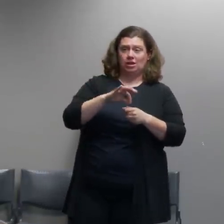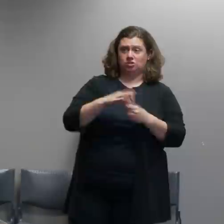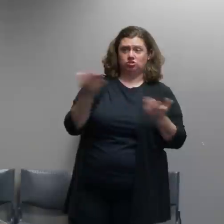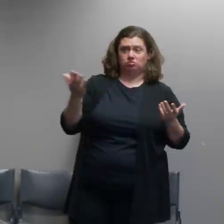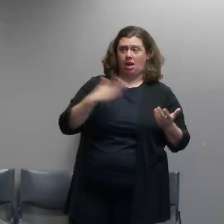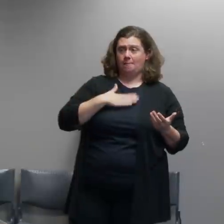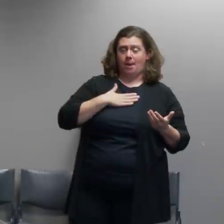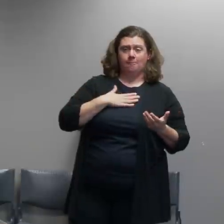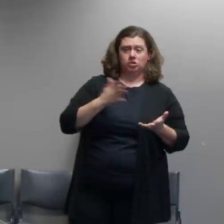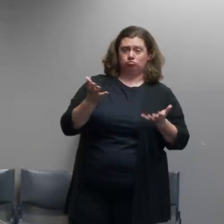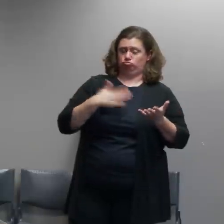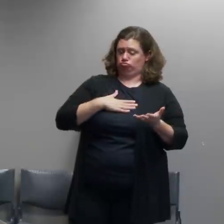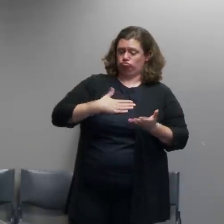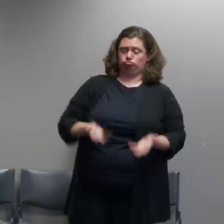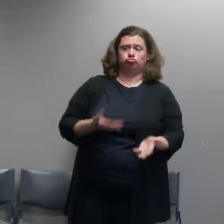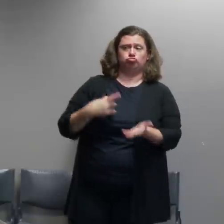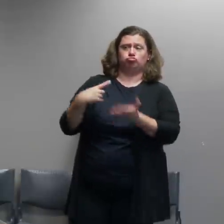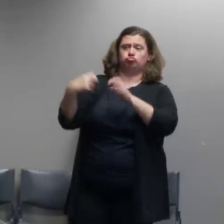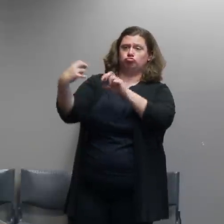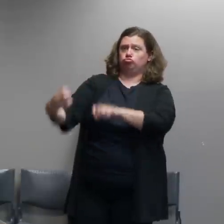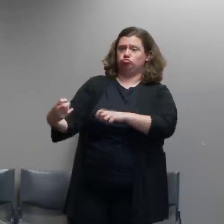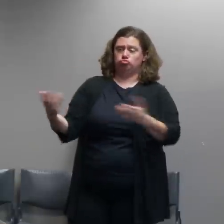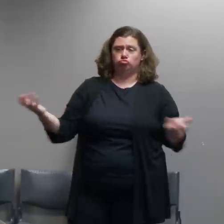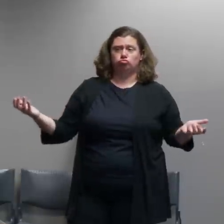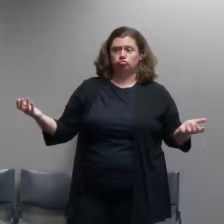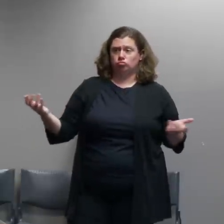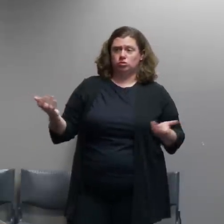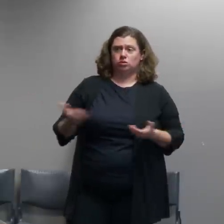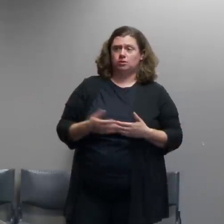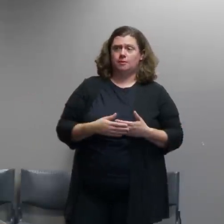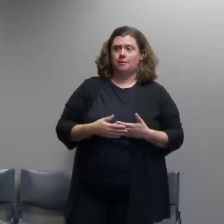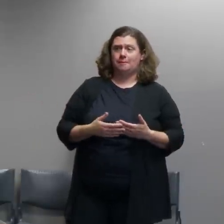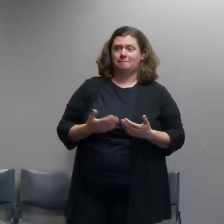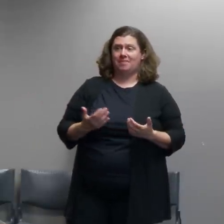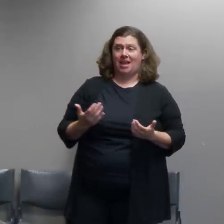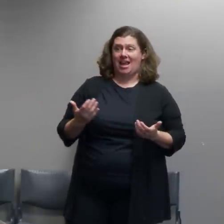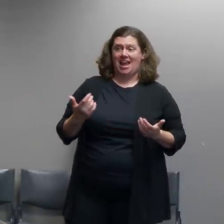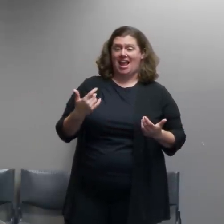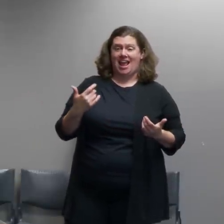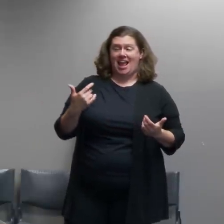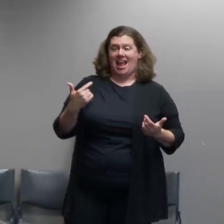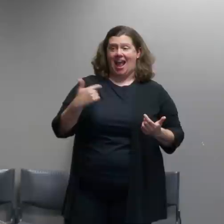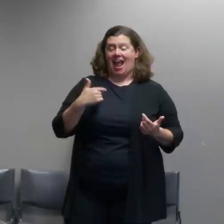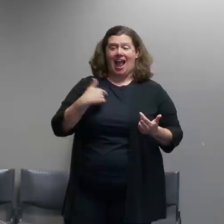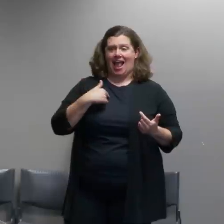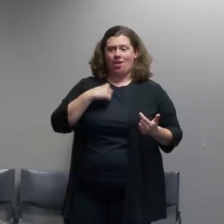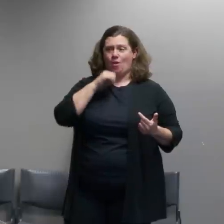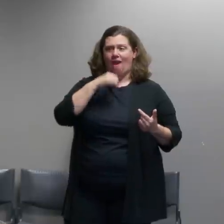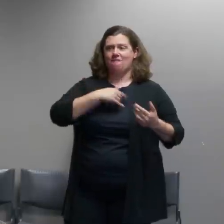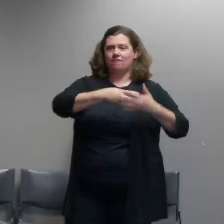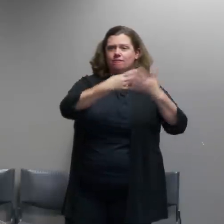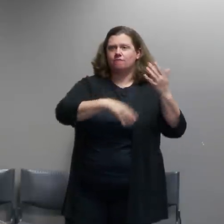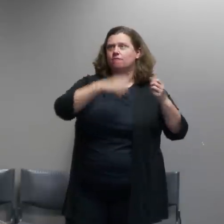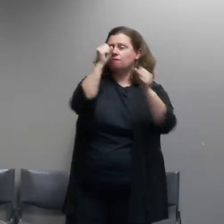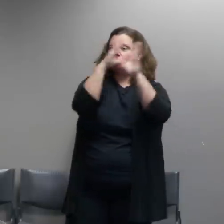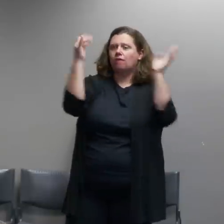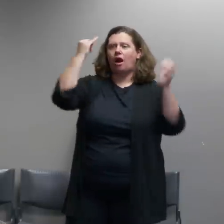and i'm also interested you know i don't have a monopoly on ideas for how to deal with something unprecedented like this and so